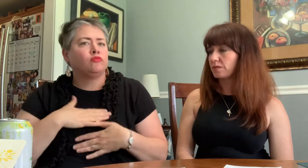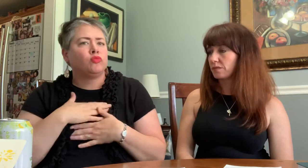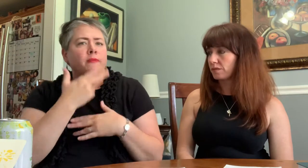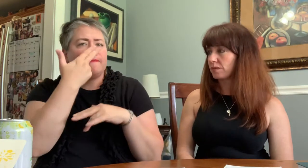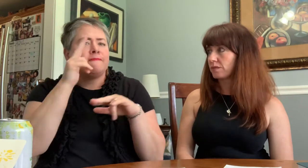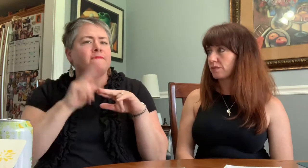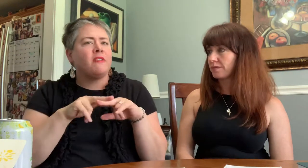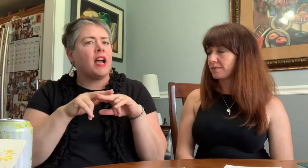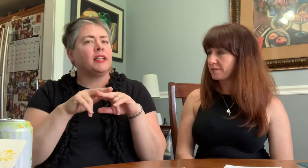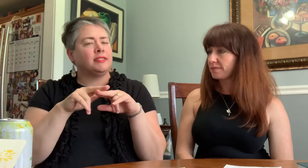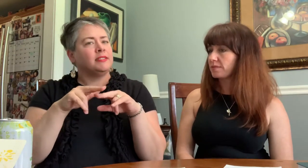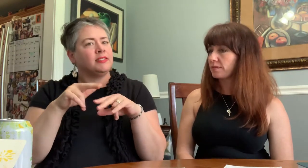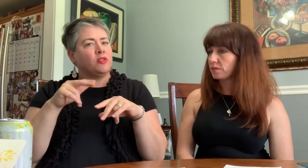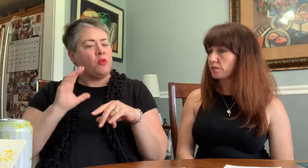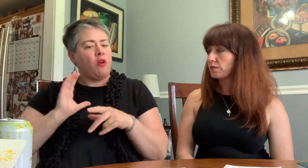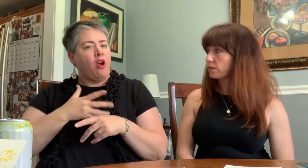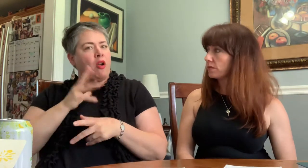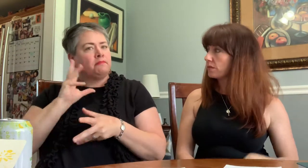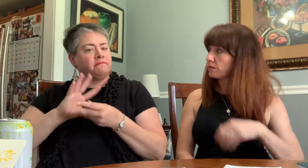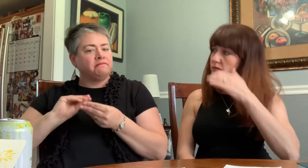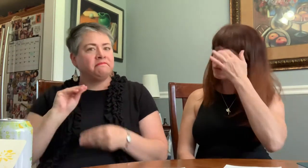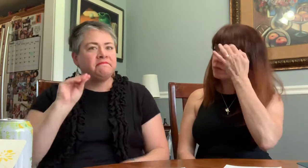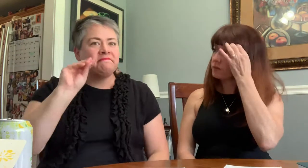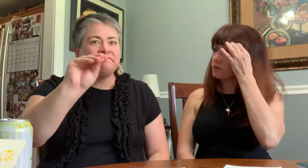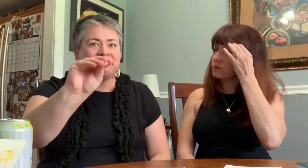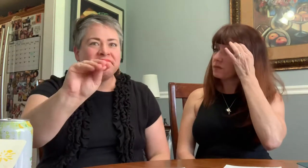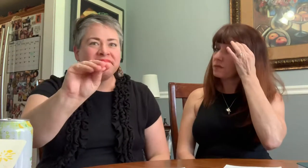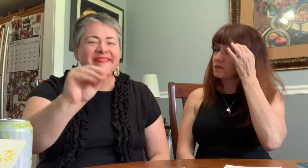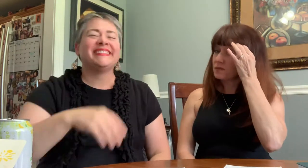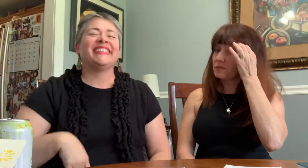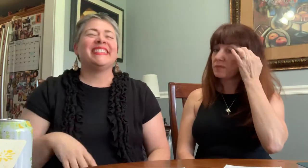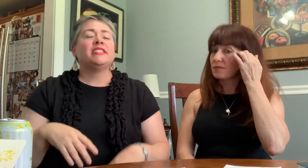and have a great experience.